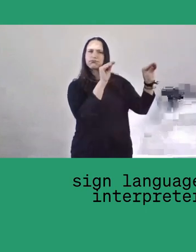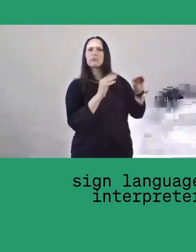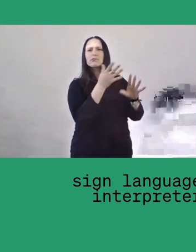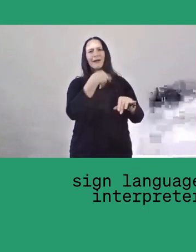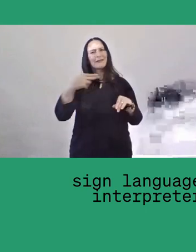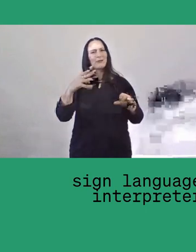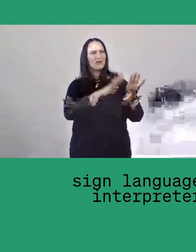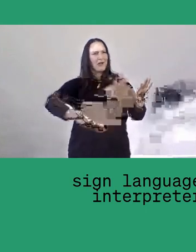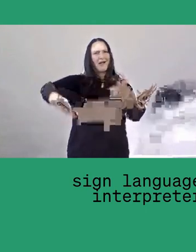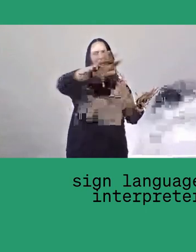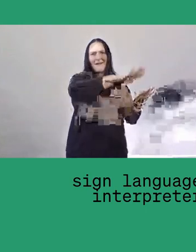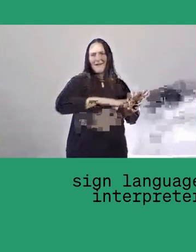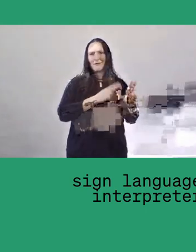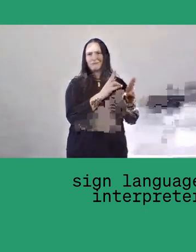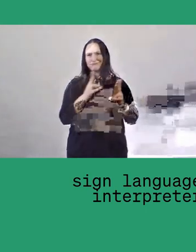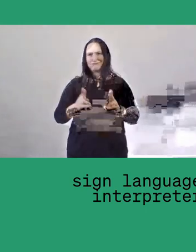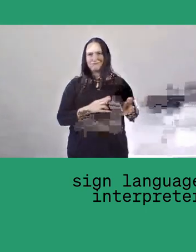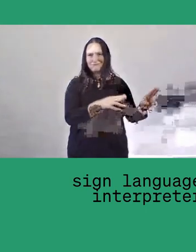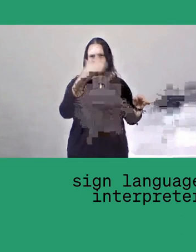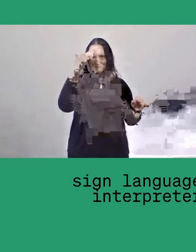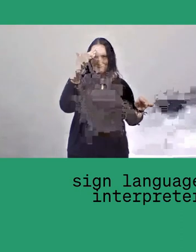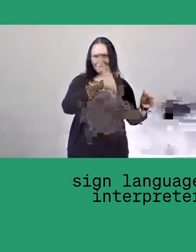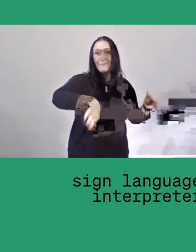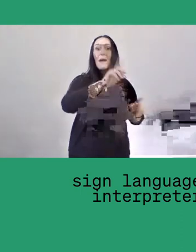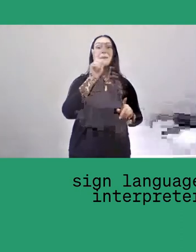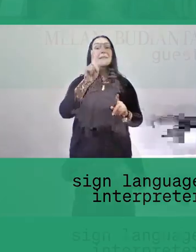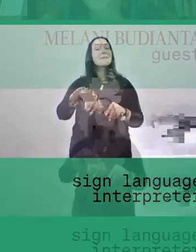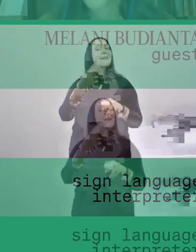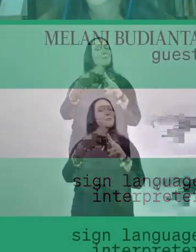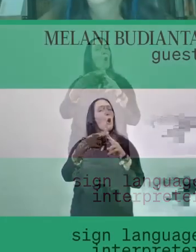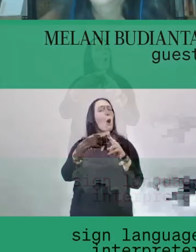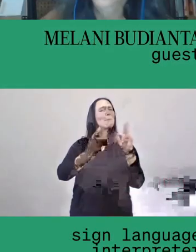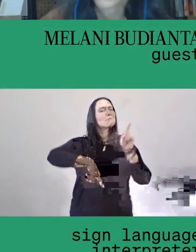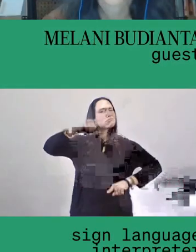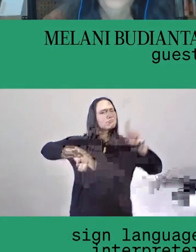And it's called by different ethnic languages. You see a few only there on the map,